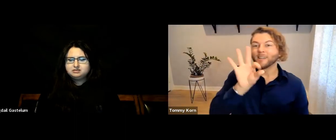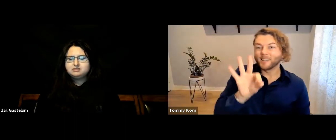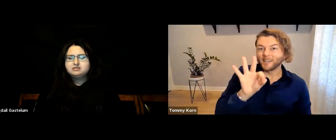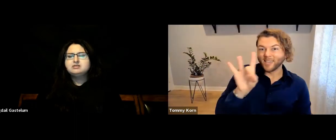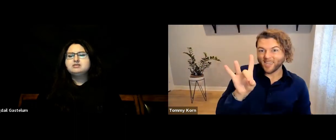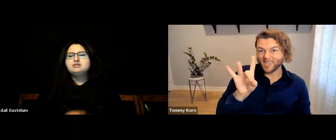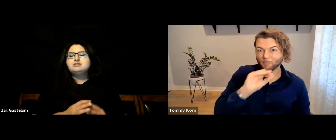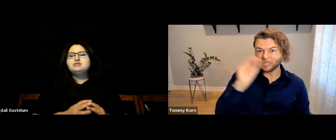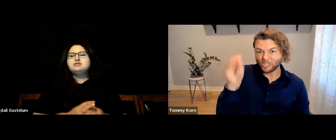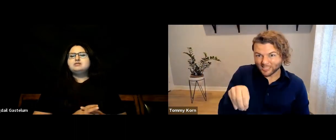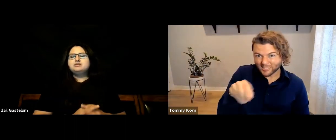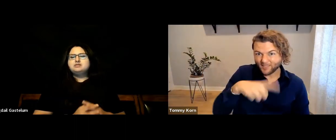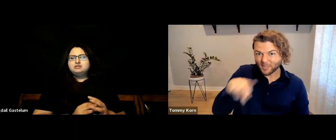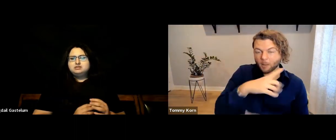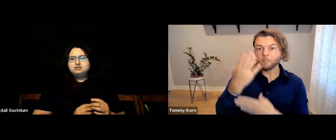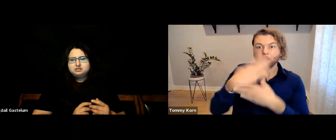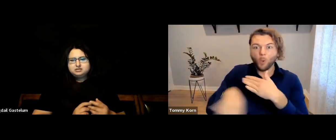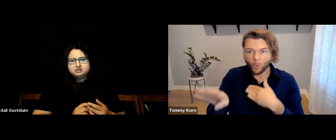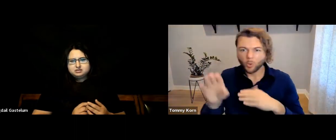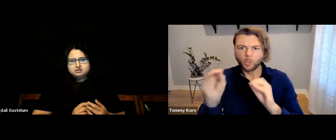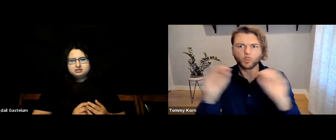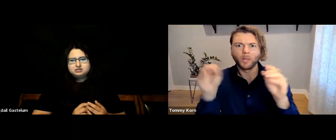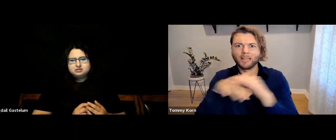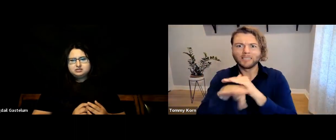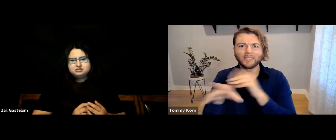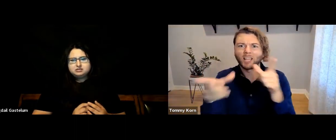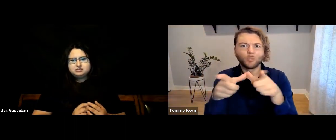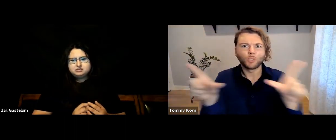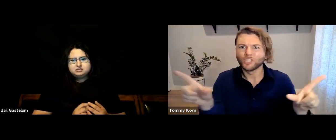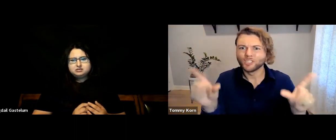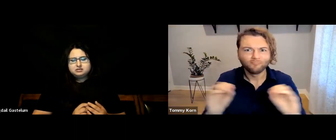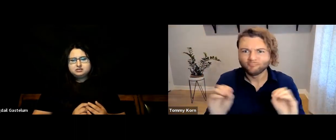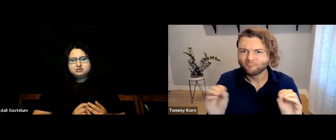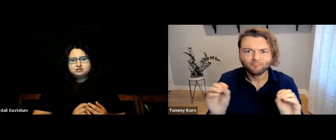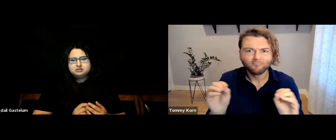In addition, 98 percent are born and have no access to language